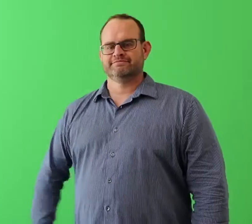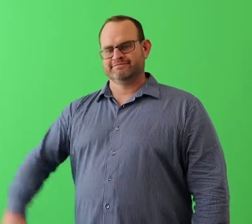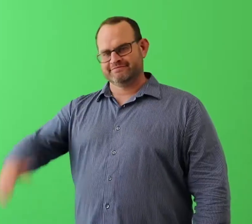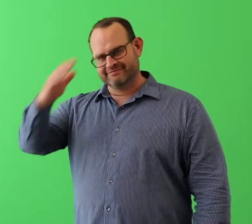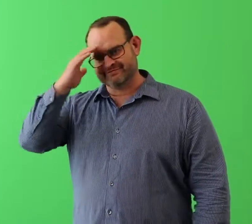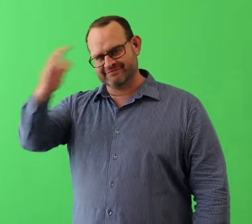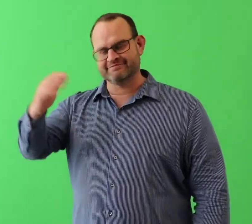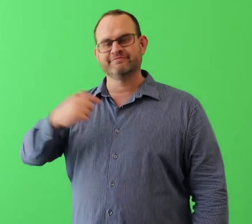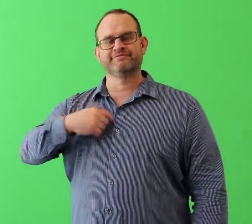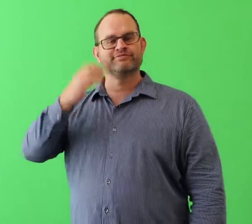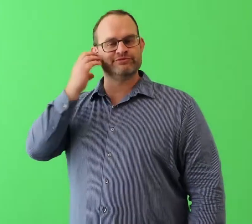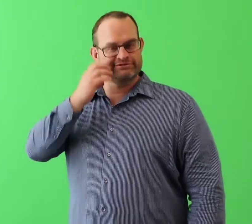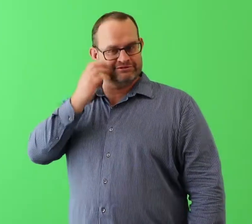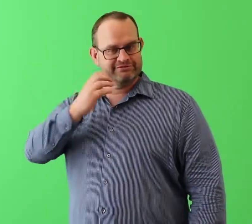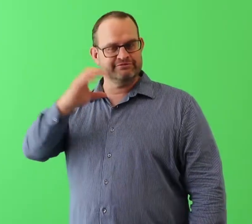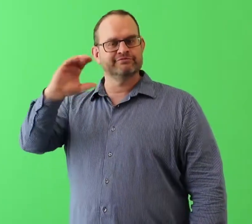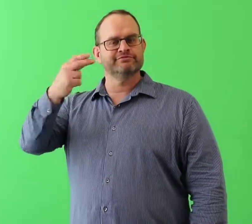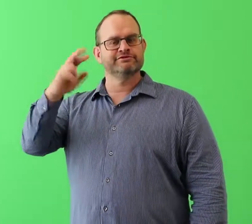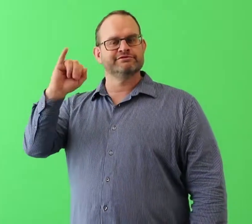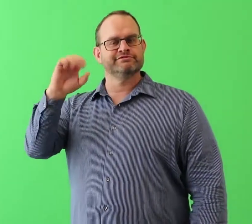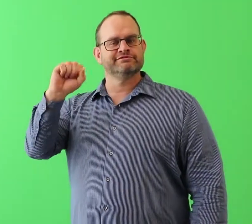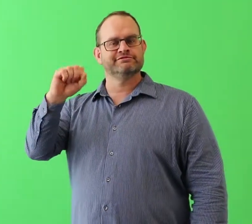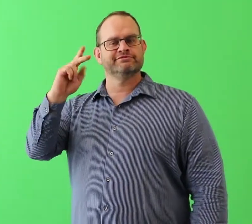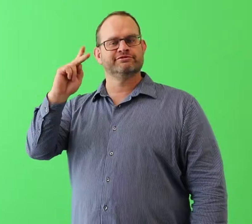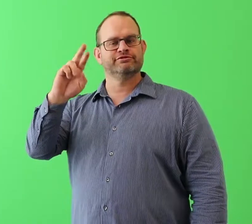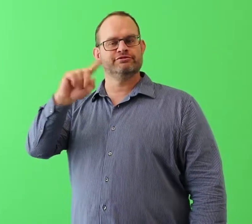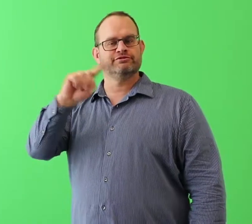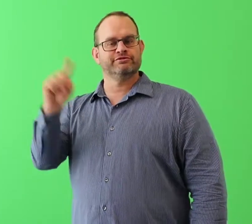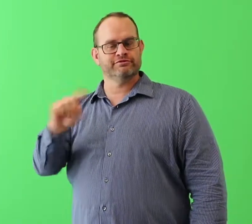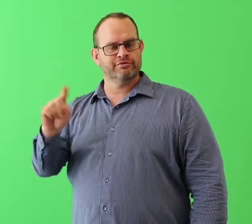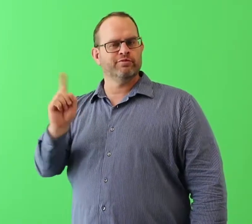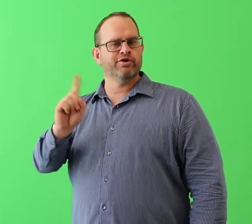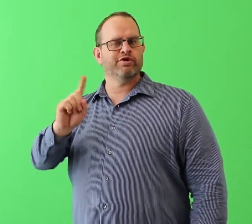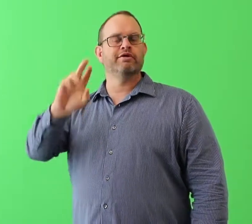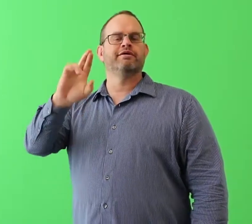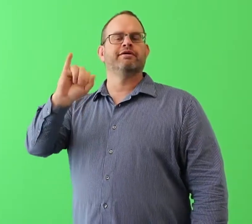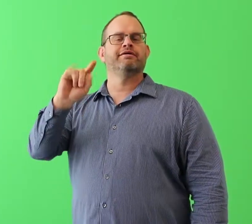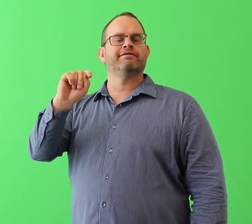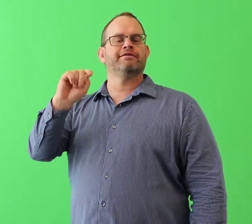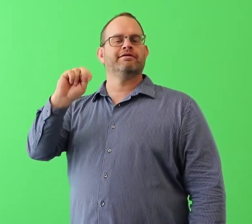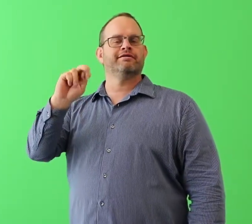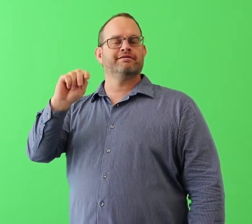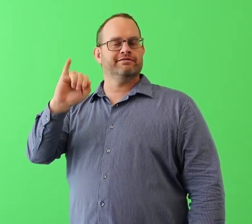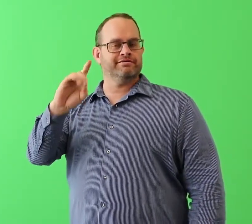My name is Chris Kurz from Rochester Institute of Technology - National Technical Institute for the Deaf.